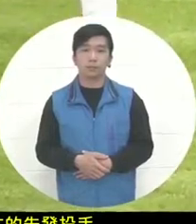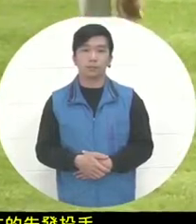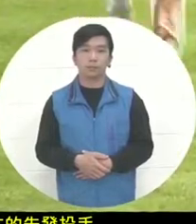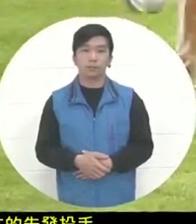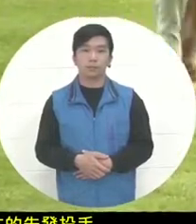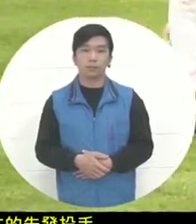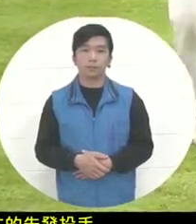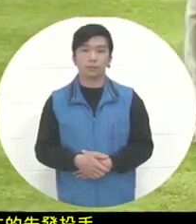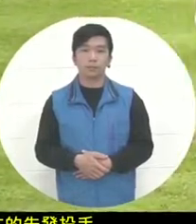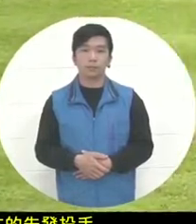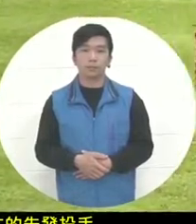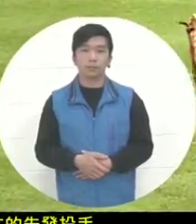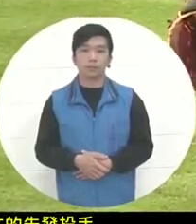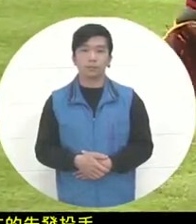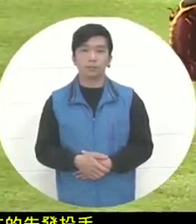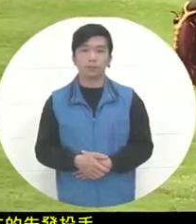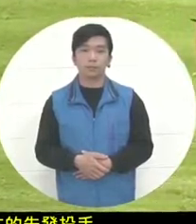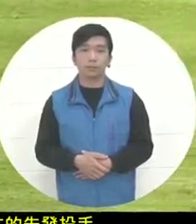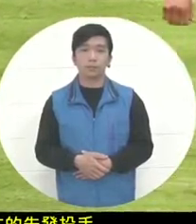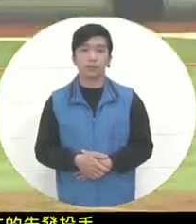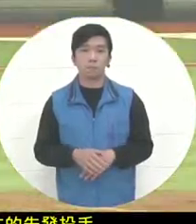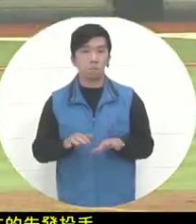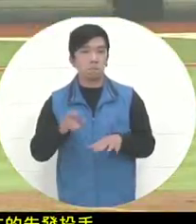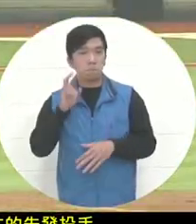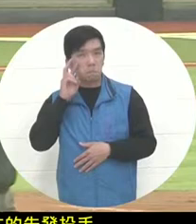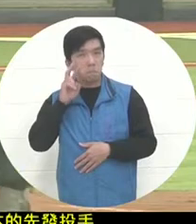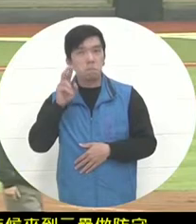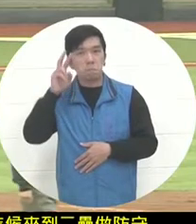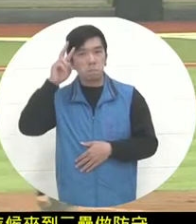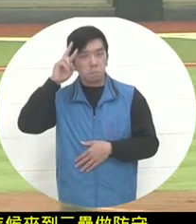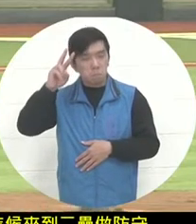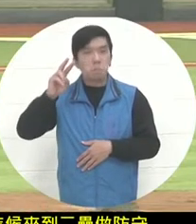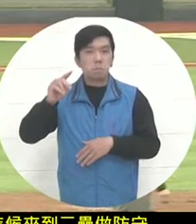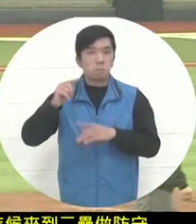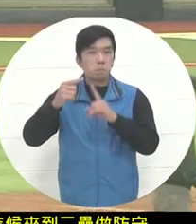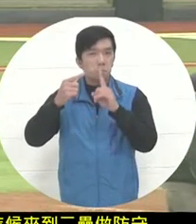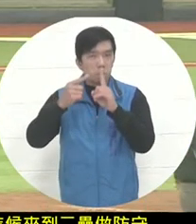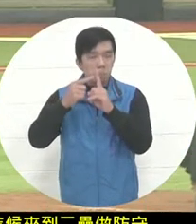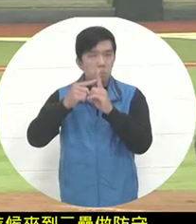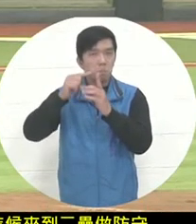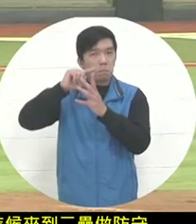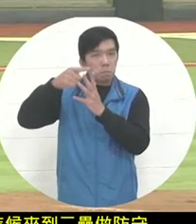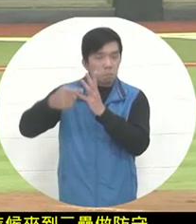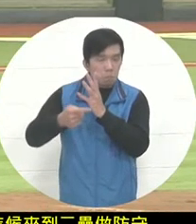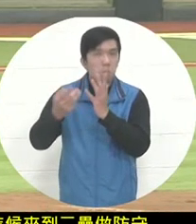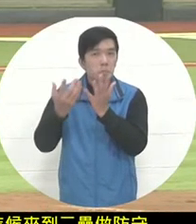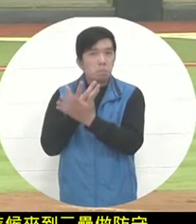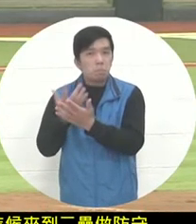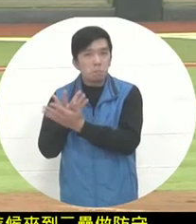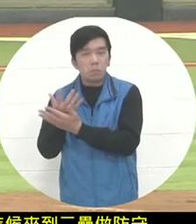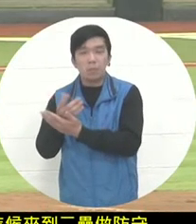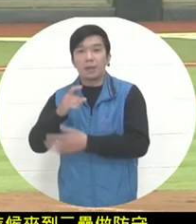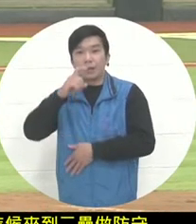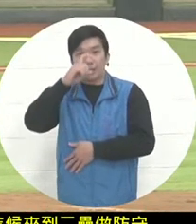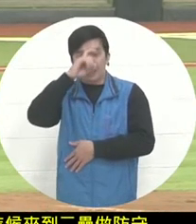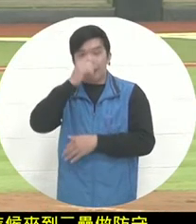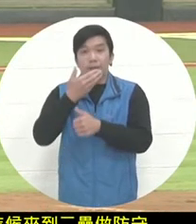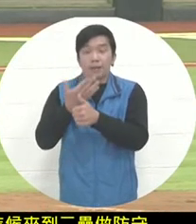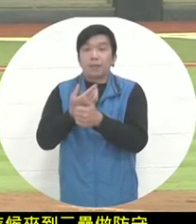, so it seems that the Mexican team's schedule also makes the players participating in the game equal to regardless of gender.